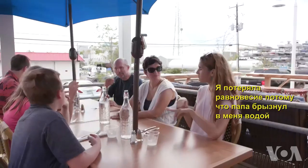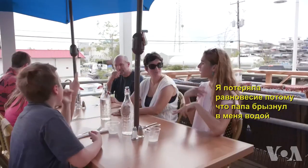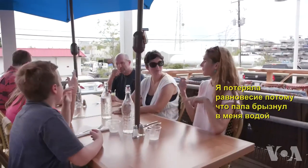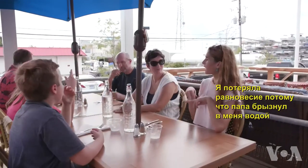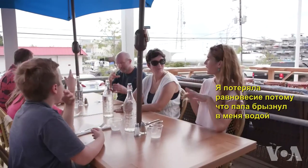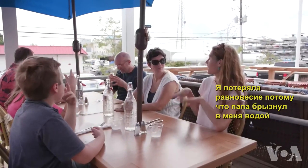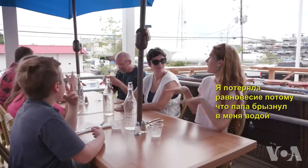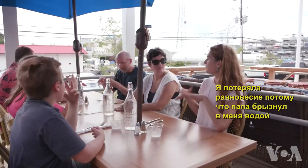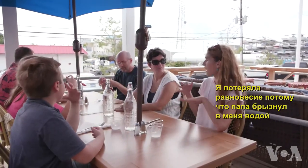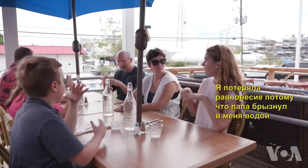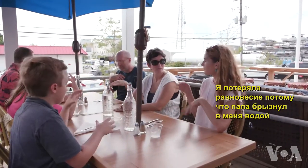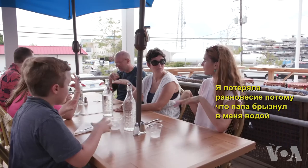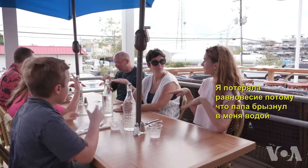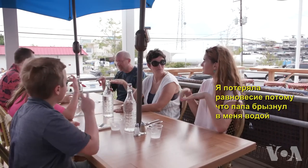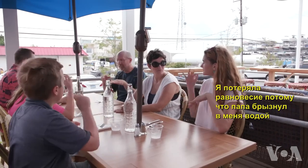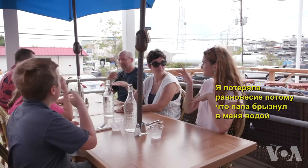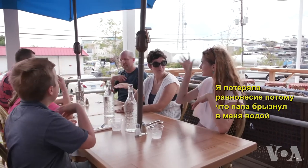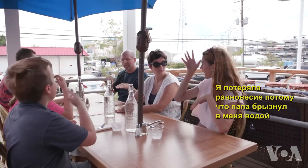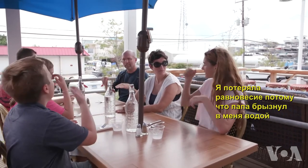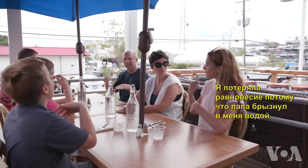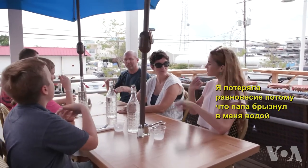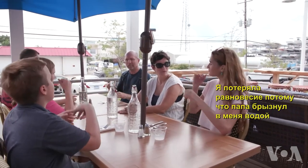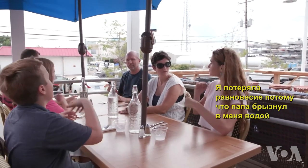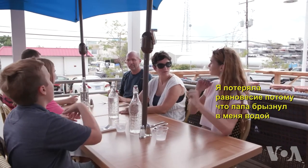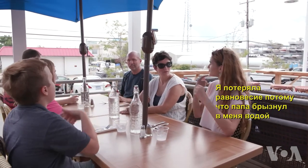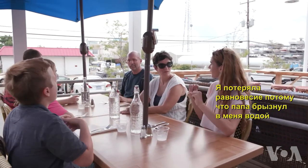I lost my balance because Dad was splashing me with his paddle.